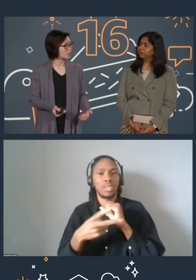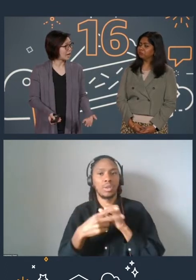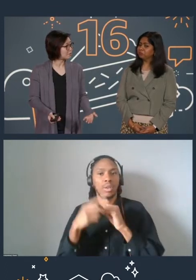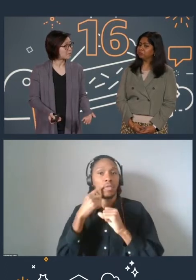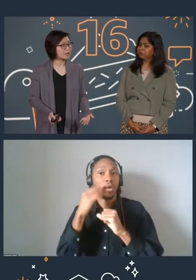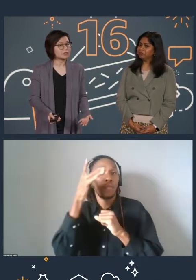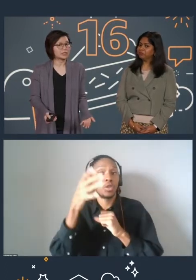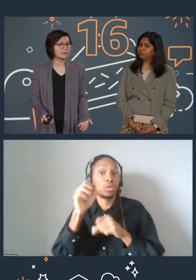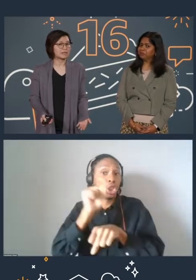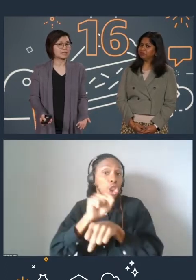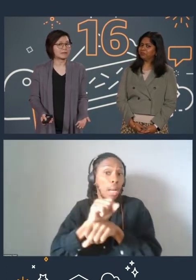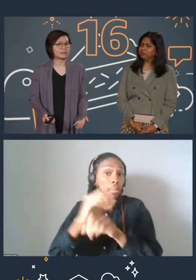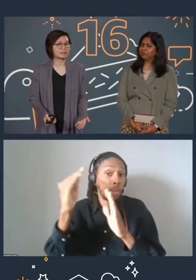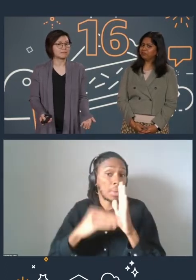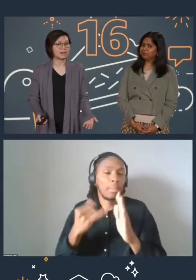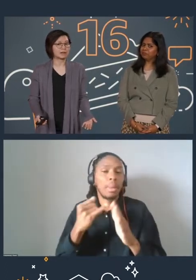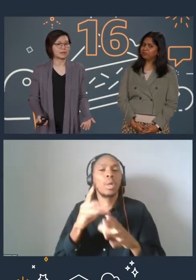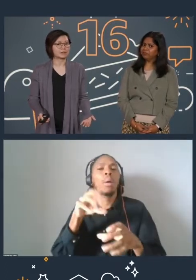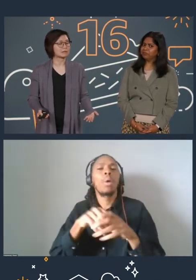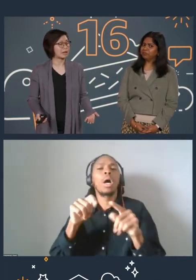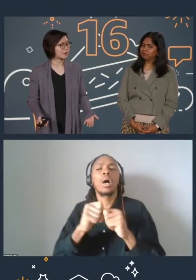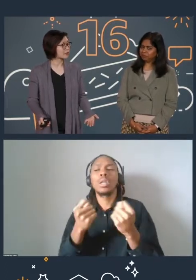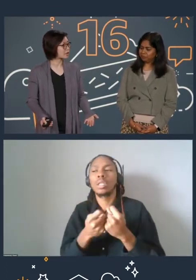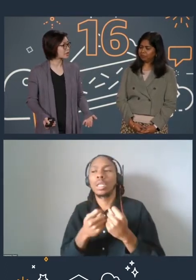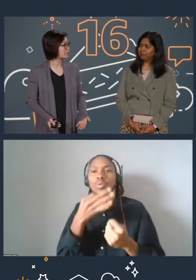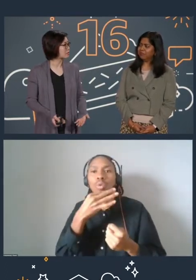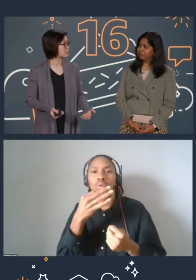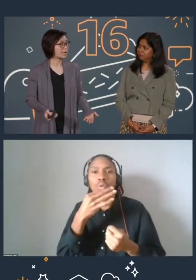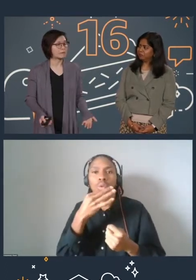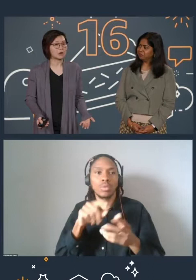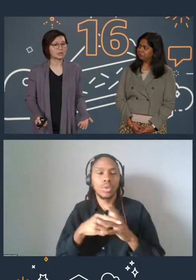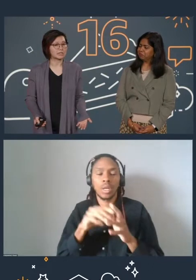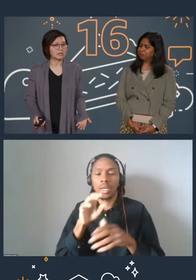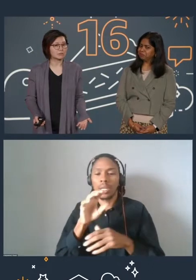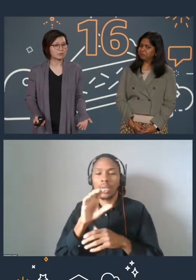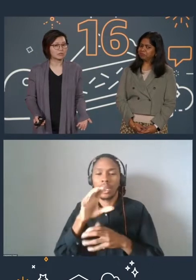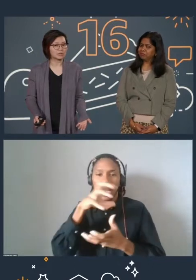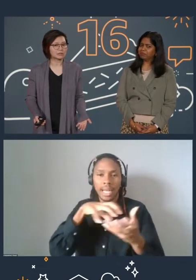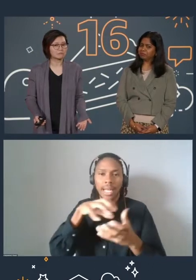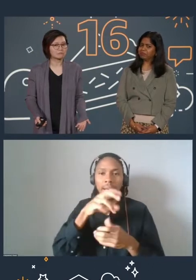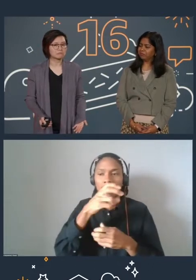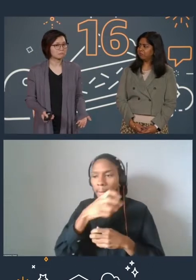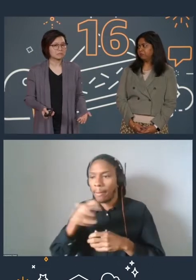Perhaps you're part of a team that's about to embark on a cloud migration or cloud modernization project,